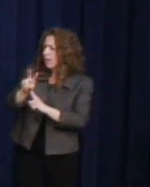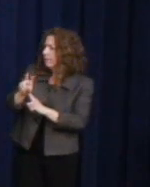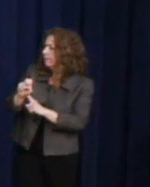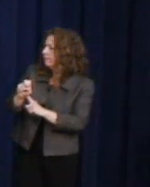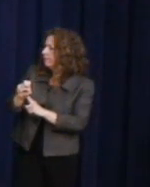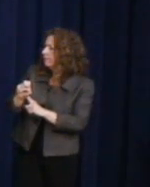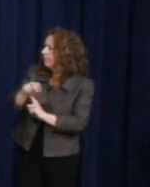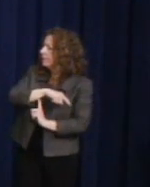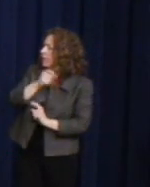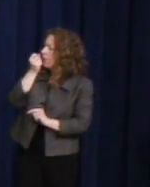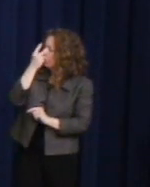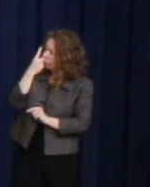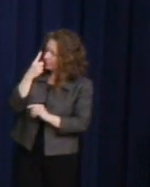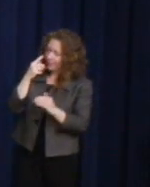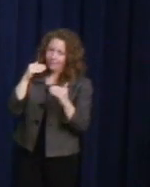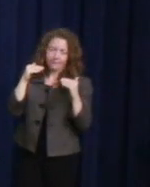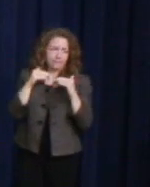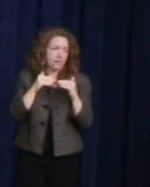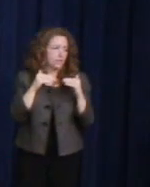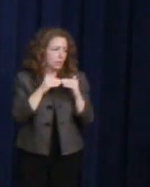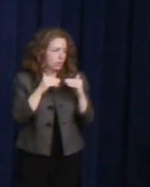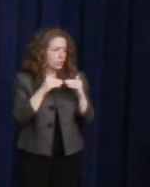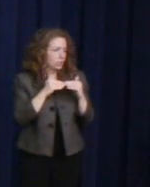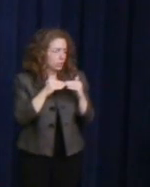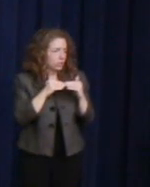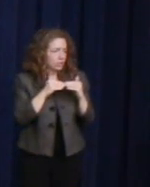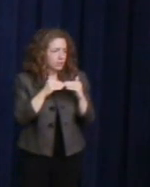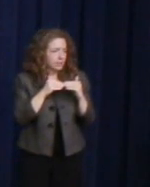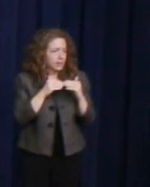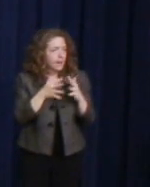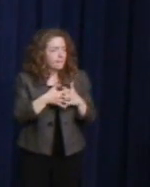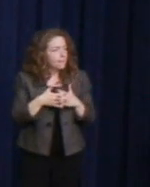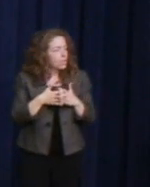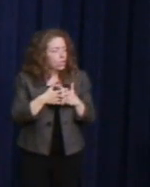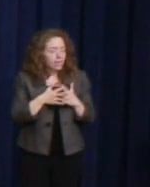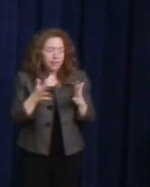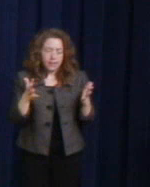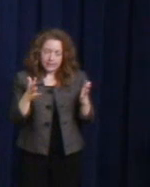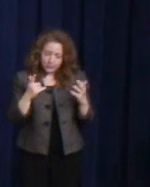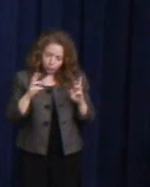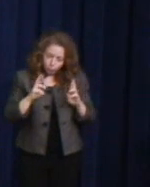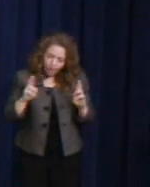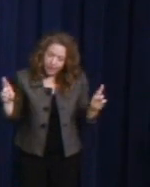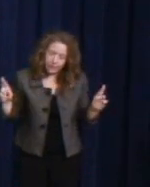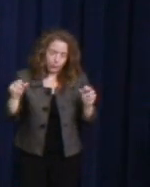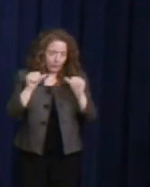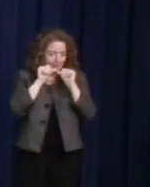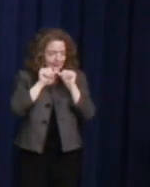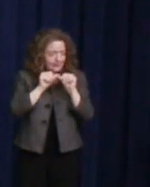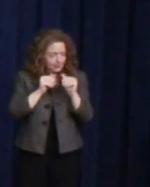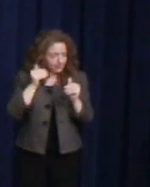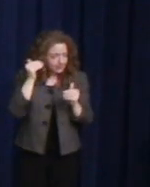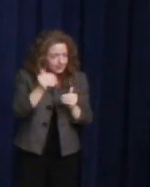America is ready to take even more steps forward. But it's going to take more acts of courage